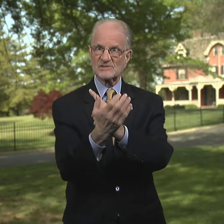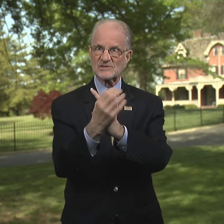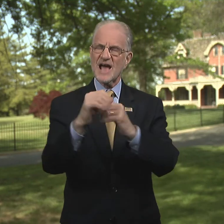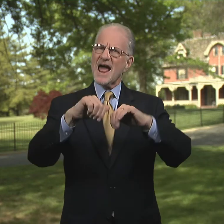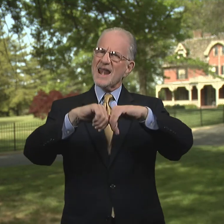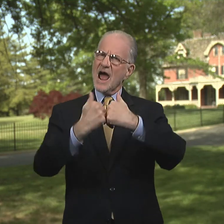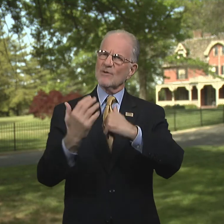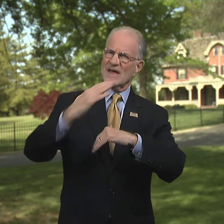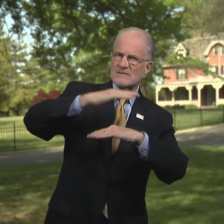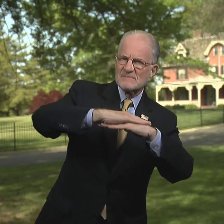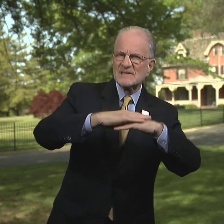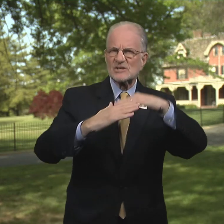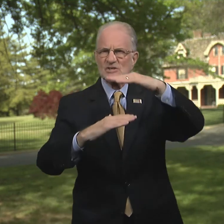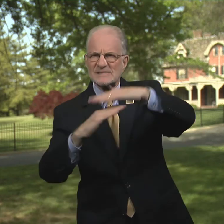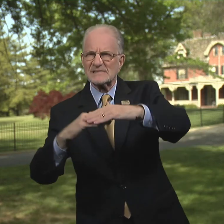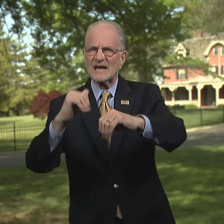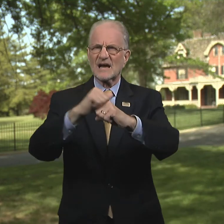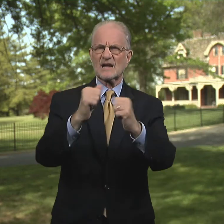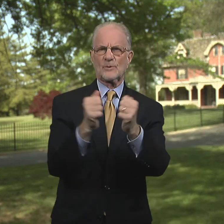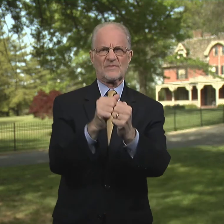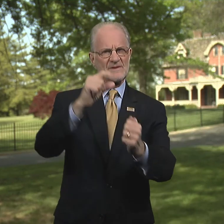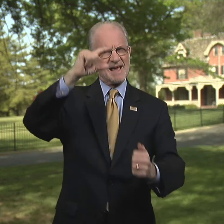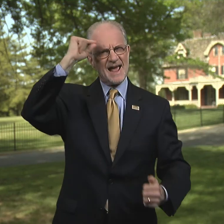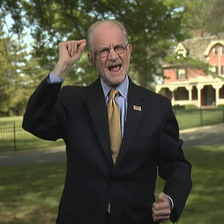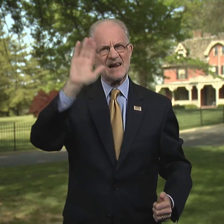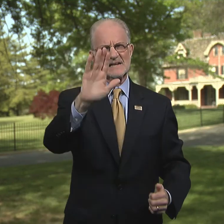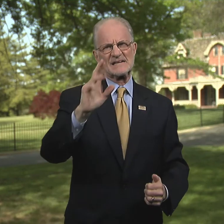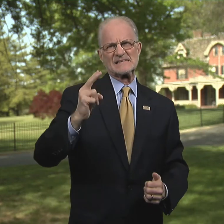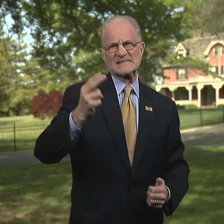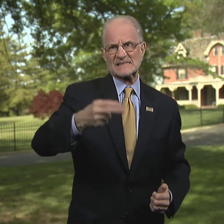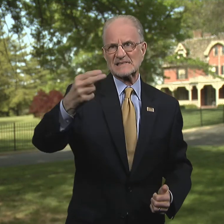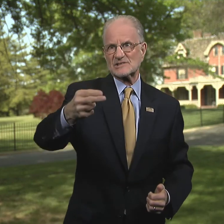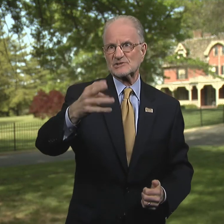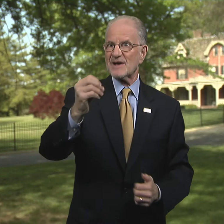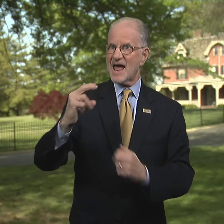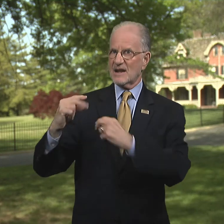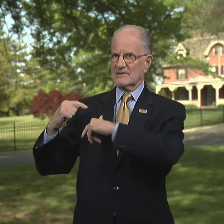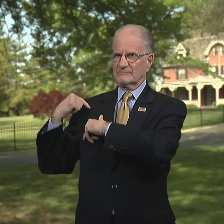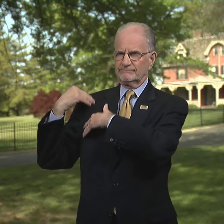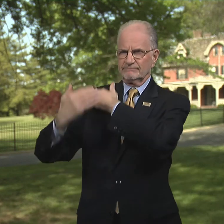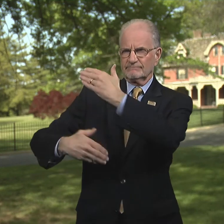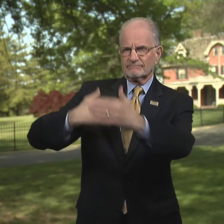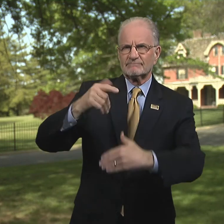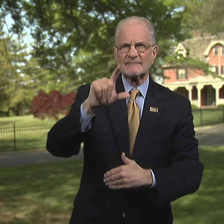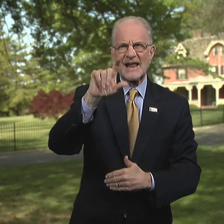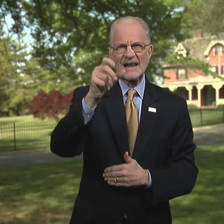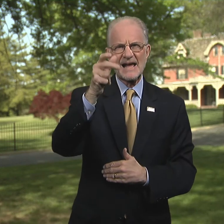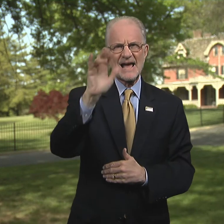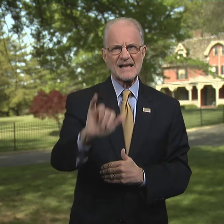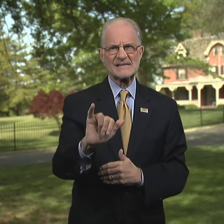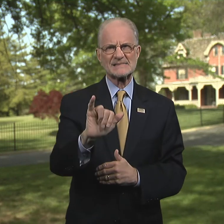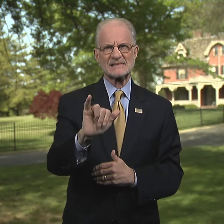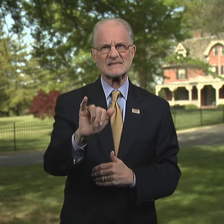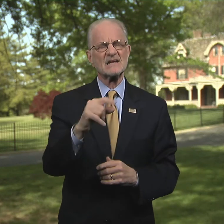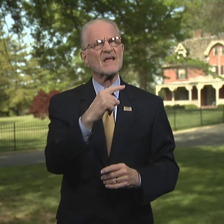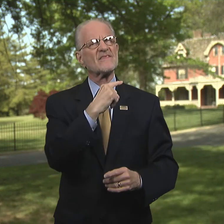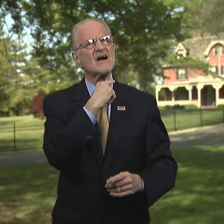and how they intersect with Gallaudet's history and legacy.